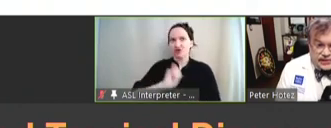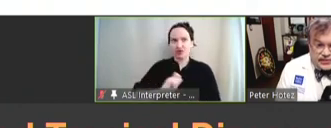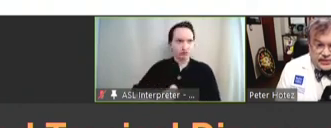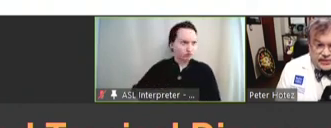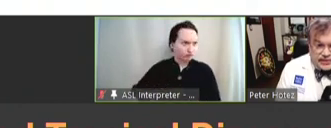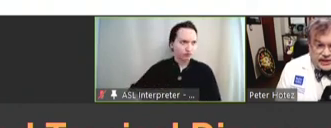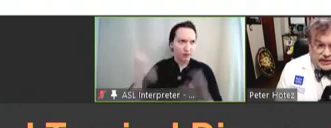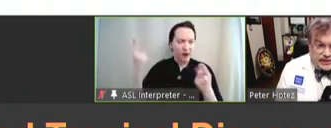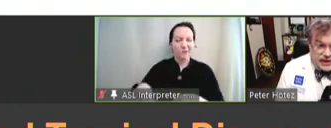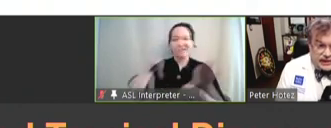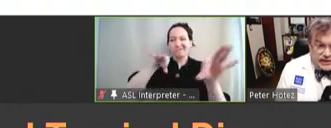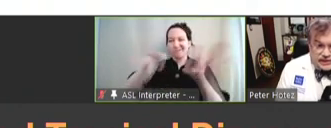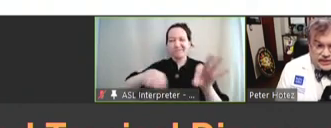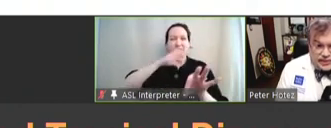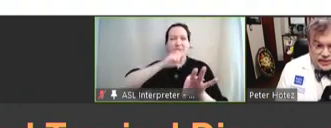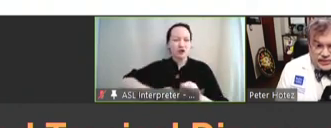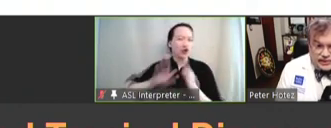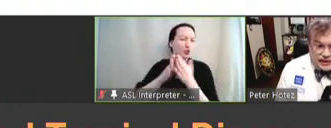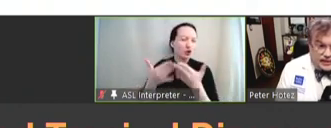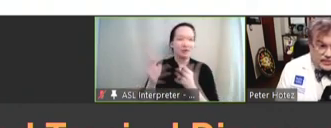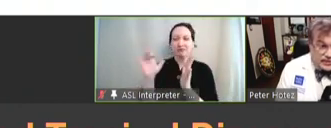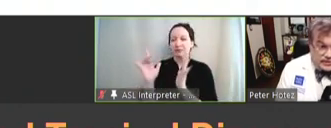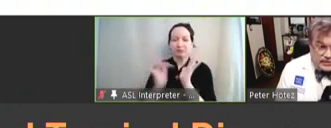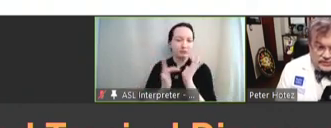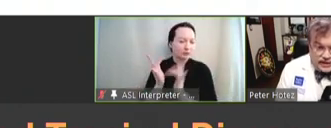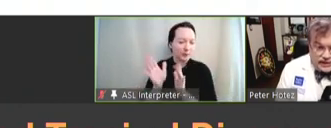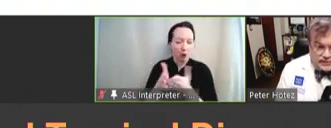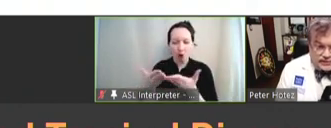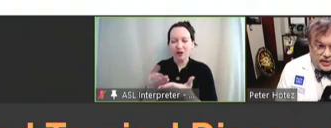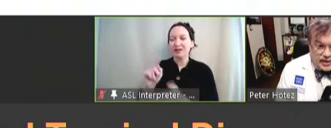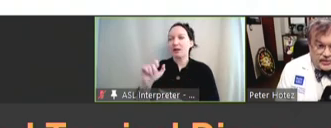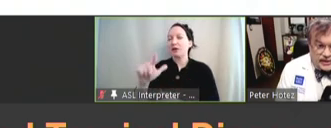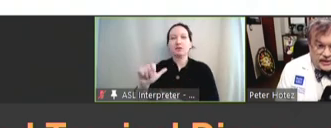described in ancient texts such as the Bible, the Talmud, the writings of Hippocrates,